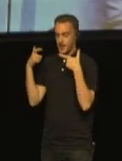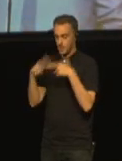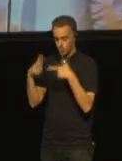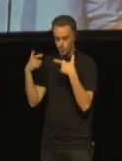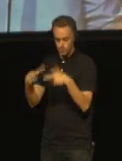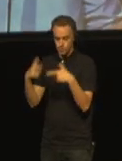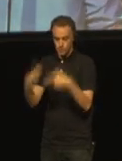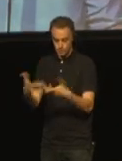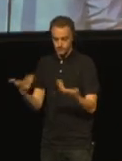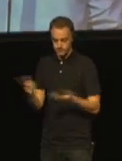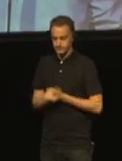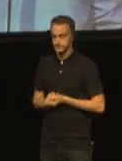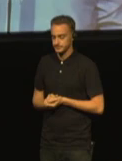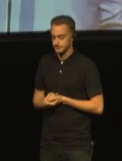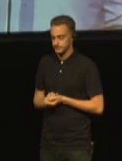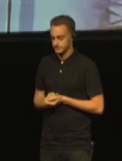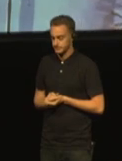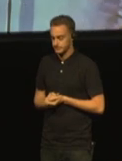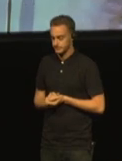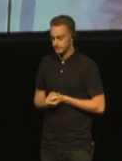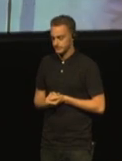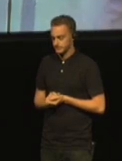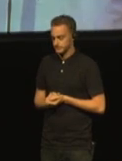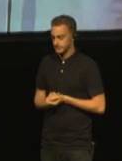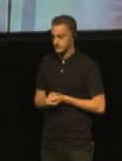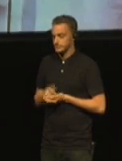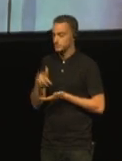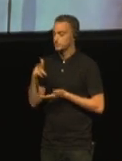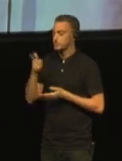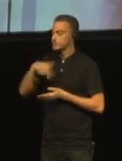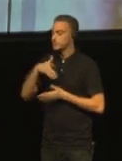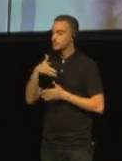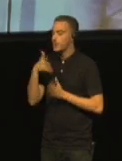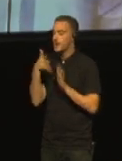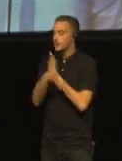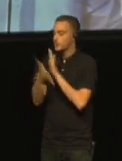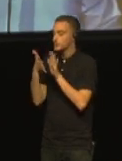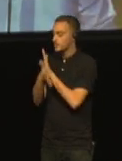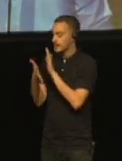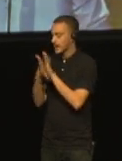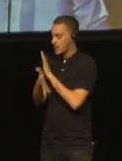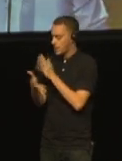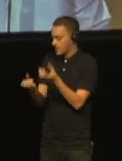how are we getting that knowledge across, and we started already in Glasgow,